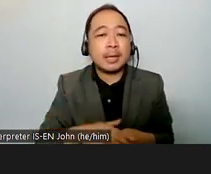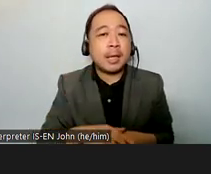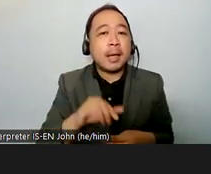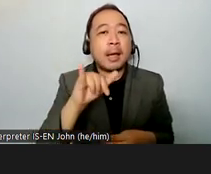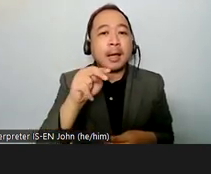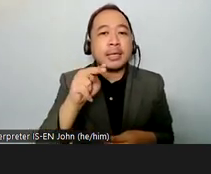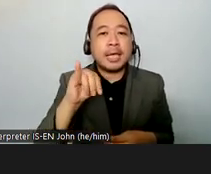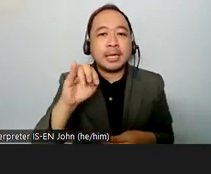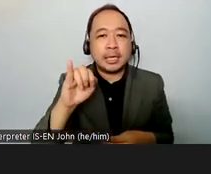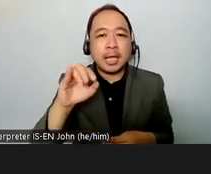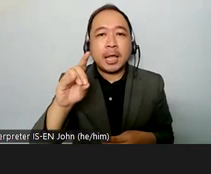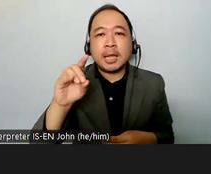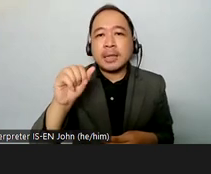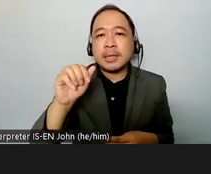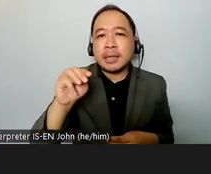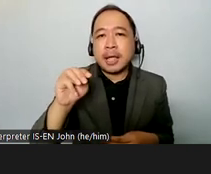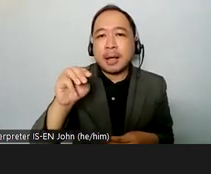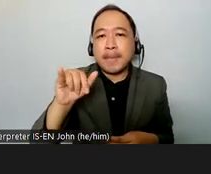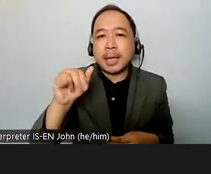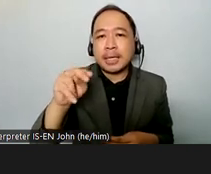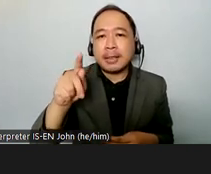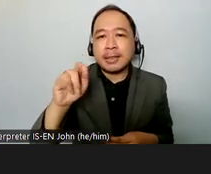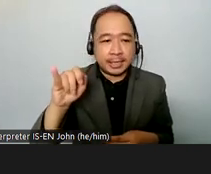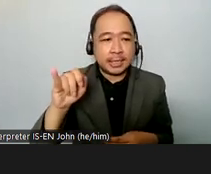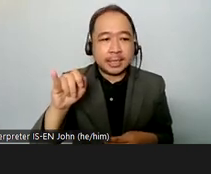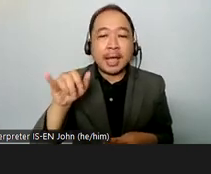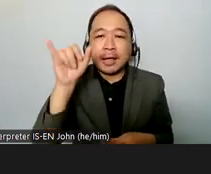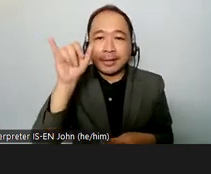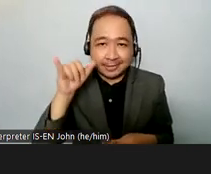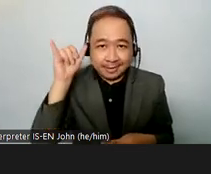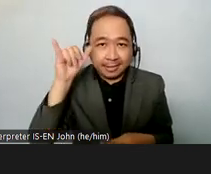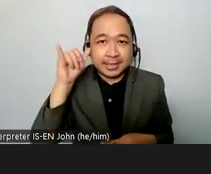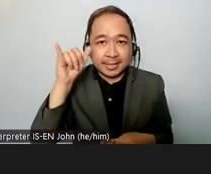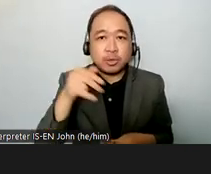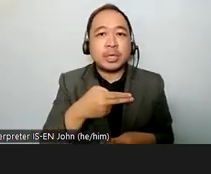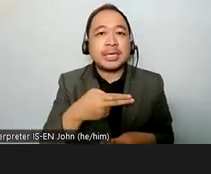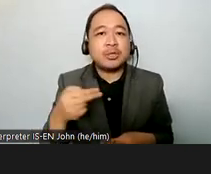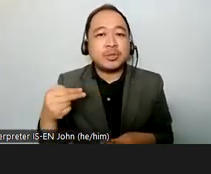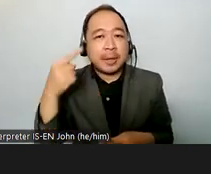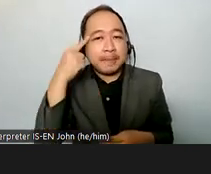and we invite each of them to share in about two minutes a little bit about themselves